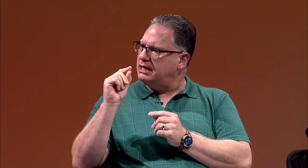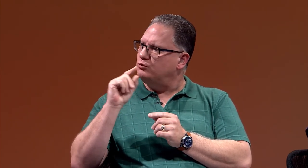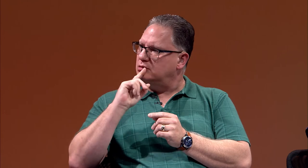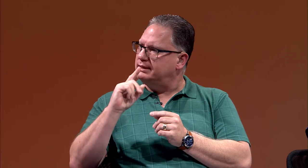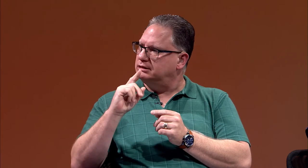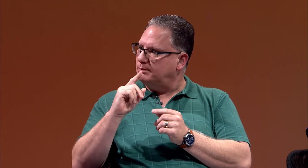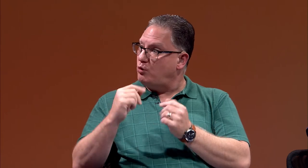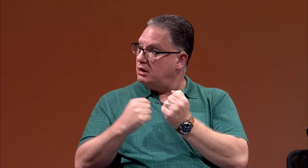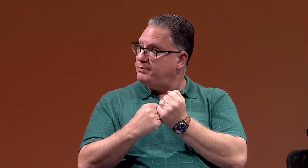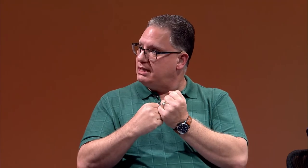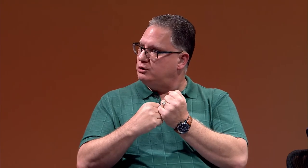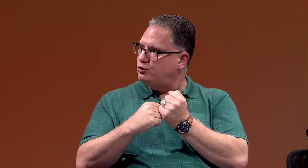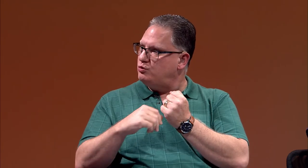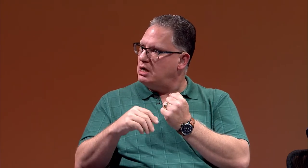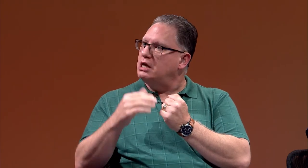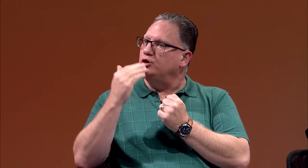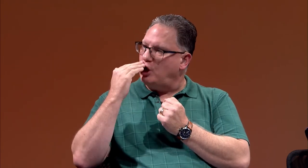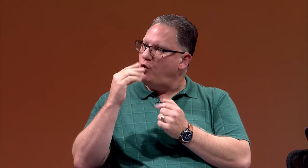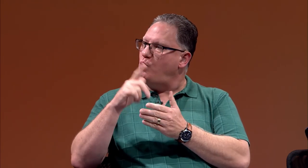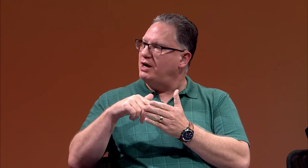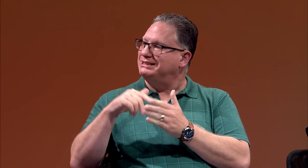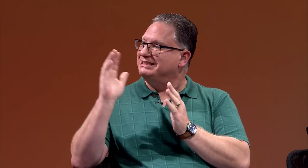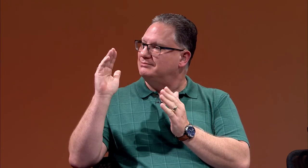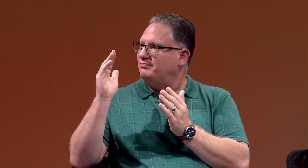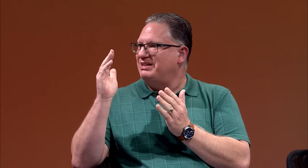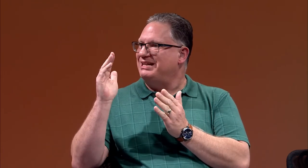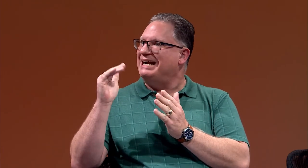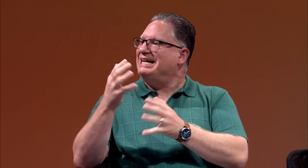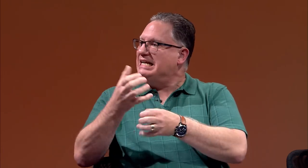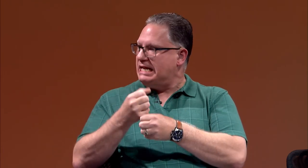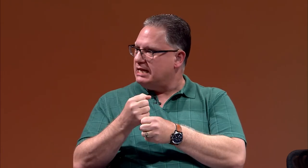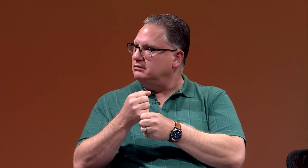really supported me to know what it is that I can get